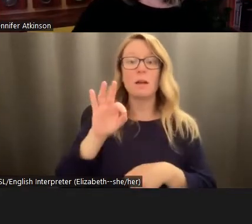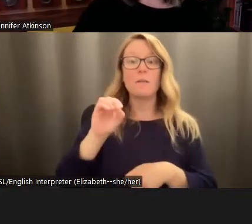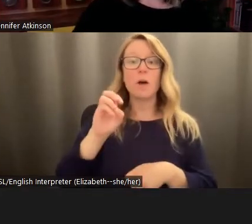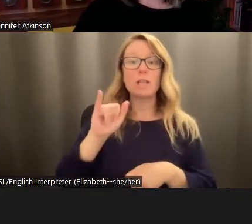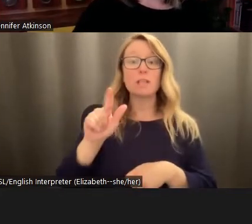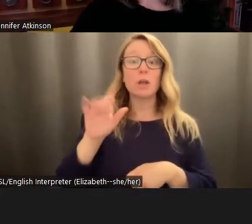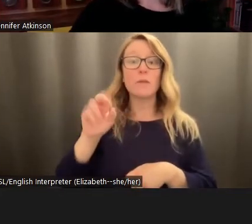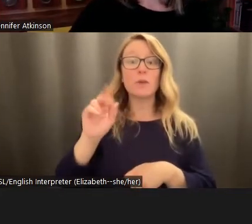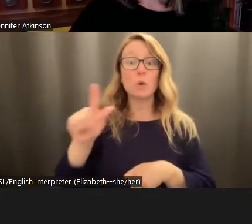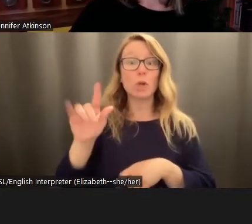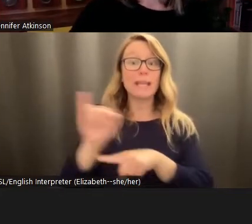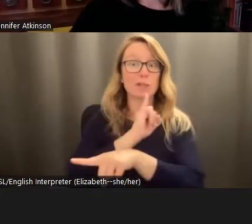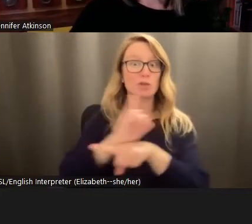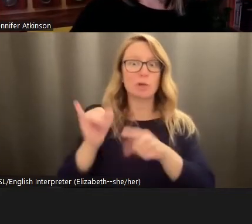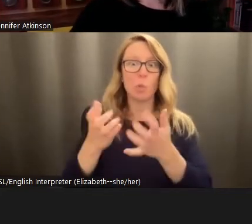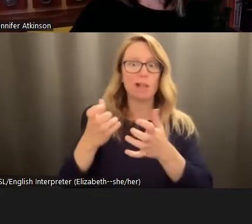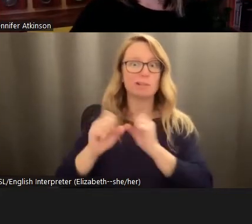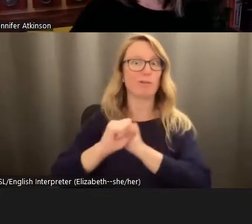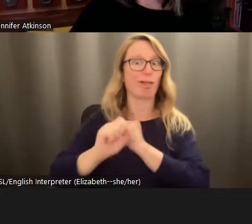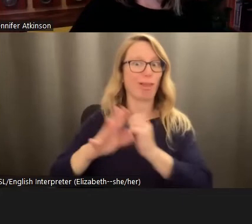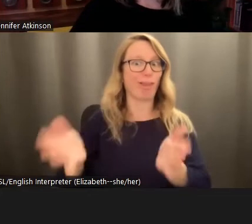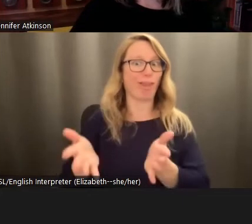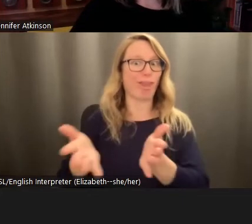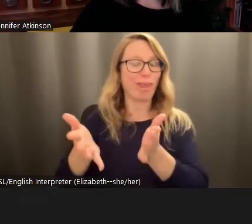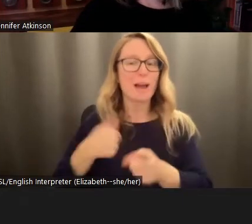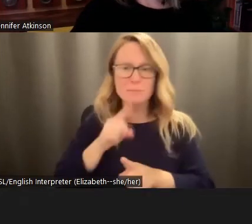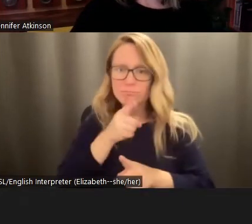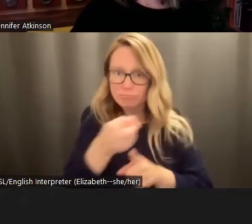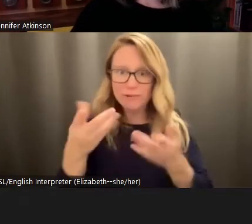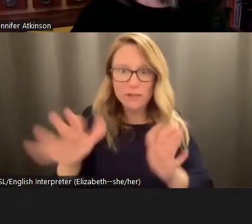perpetuate. I'm sure everybody's heard by now that BP actually